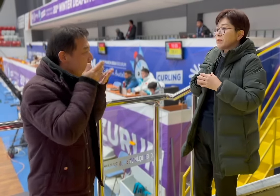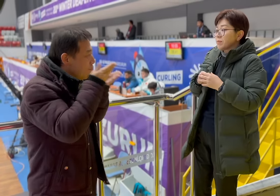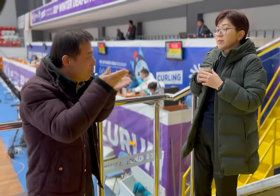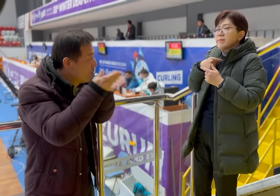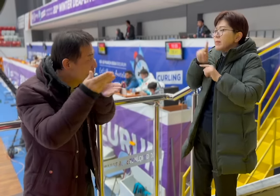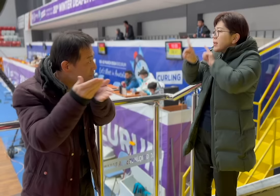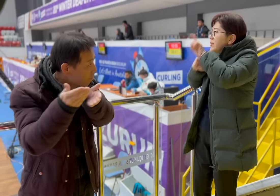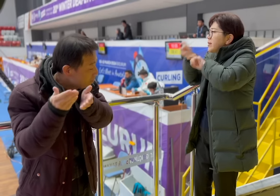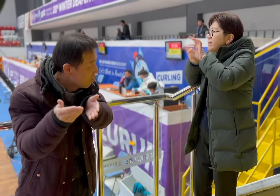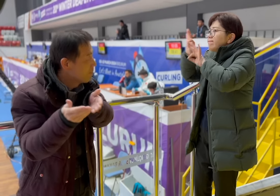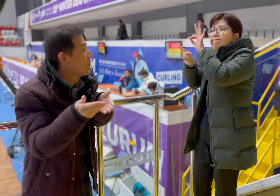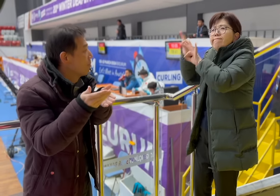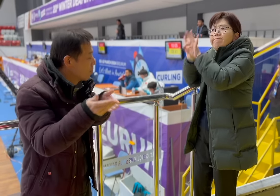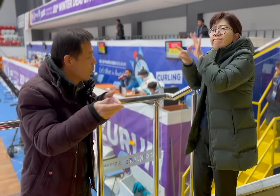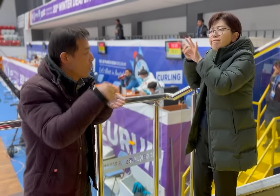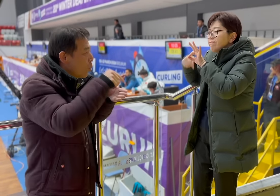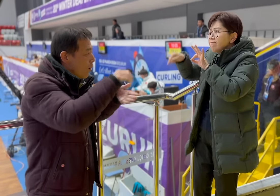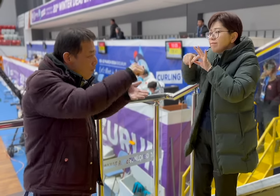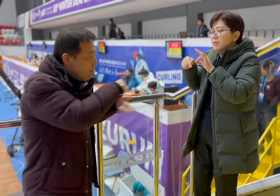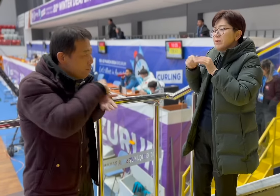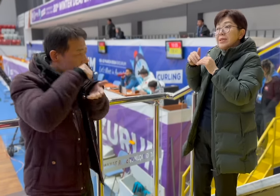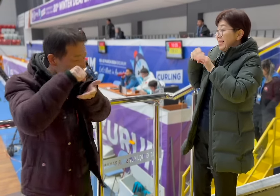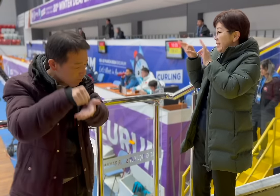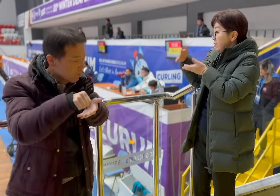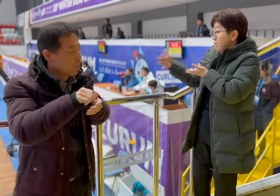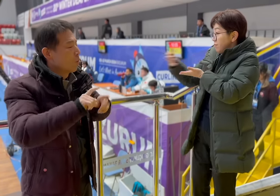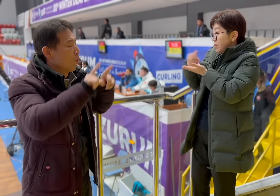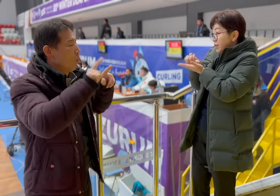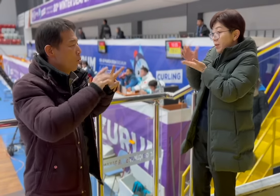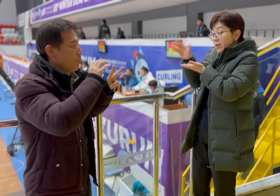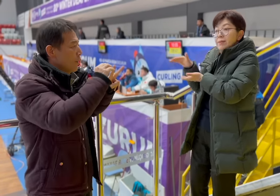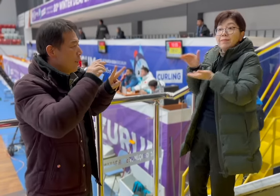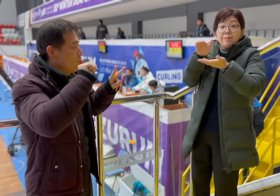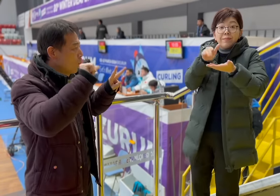and we are gathering information to get ourselves ready for